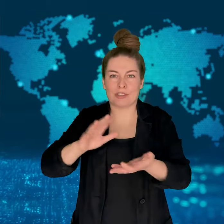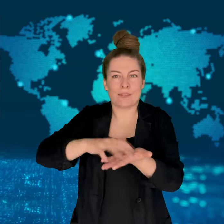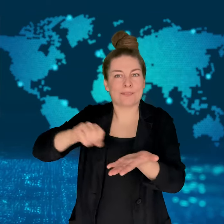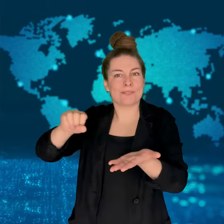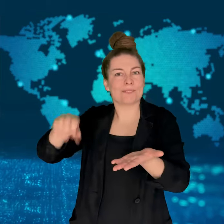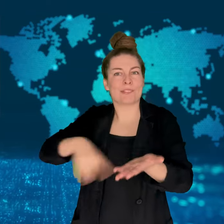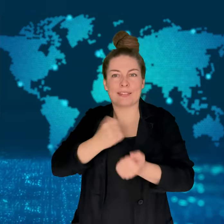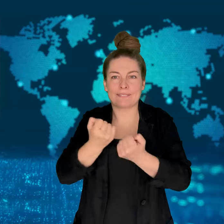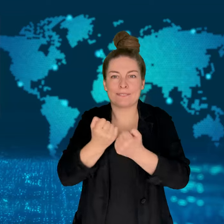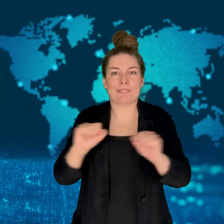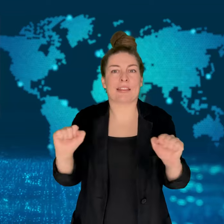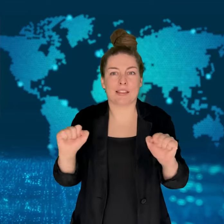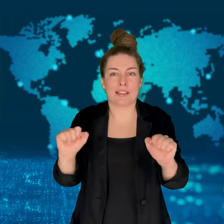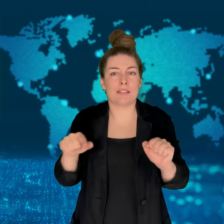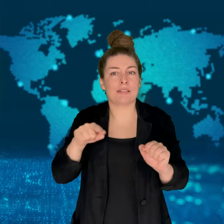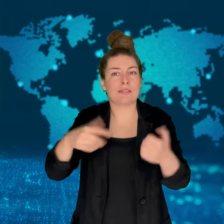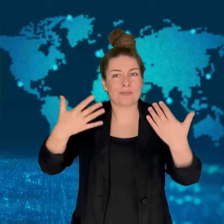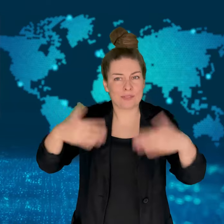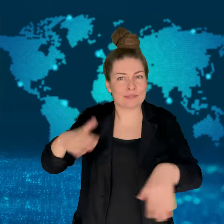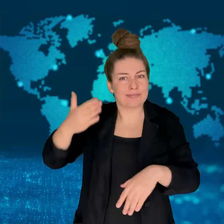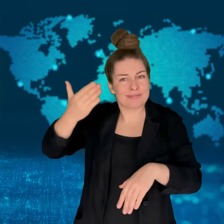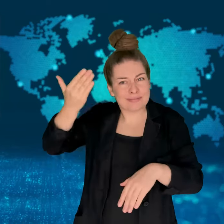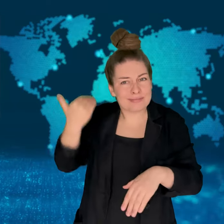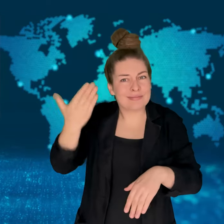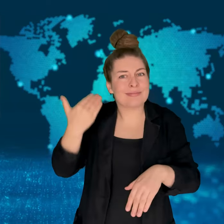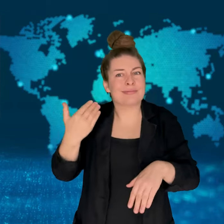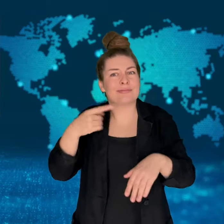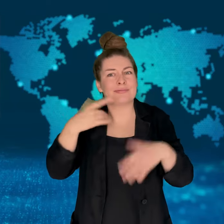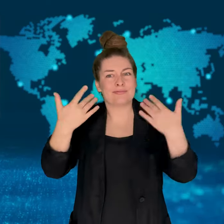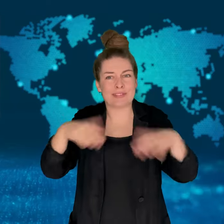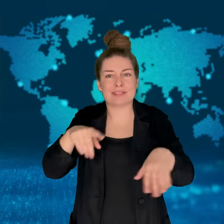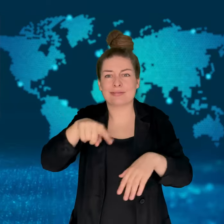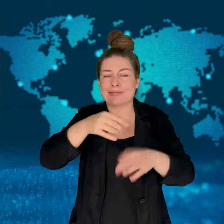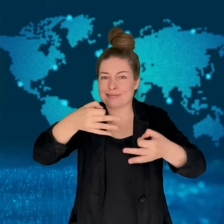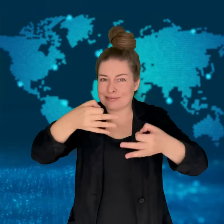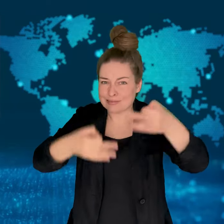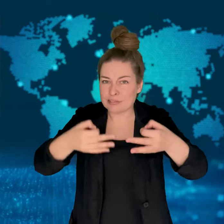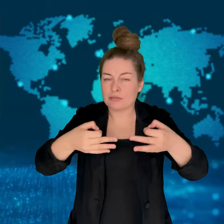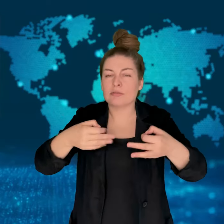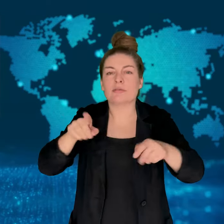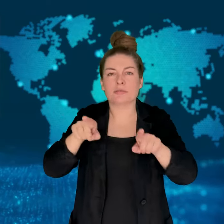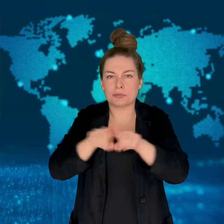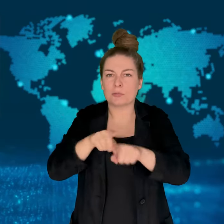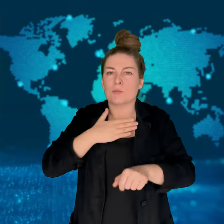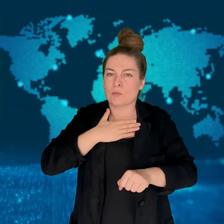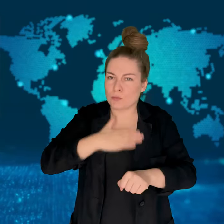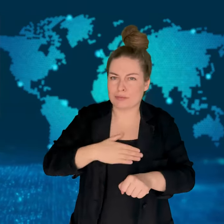He has denied the charges and plans to request an acquittal sentence.